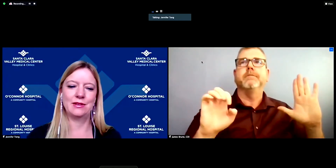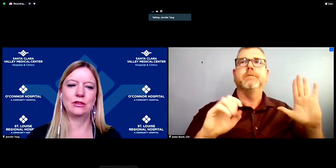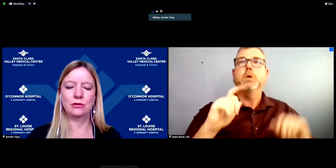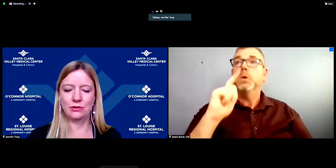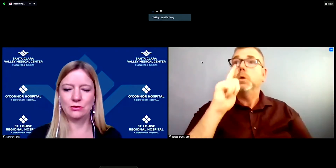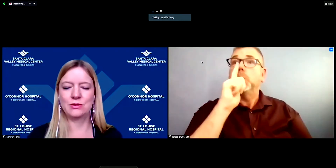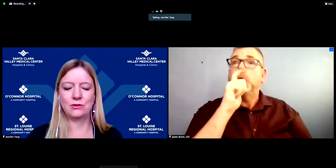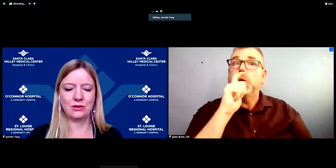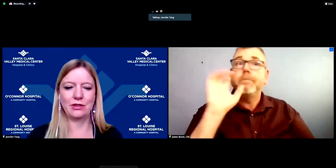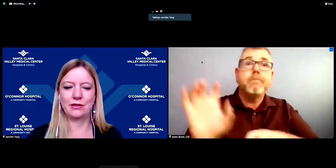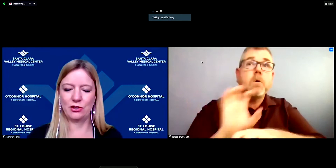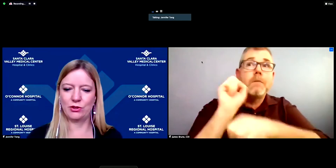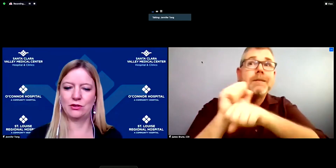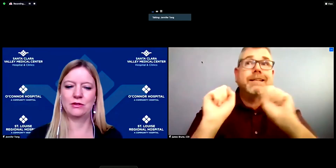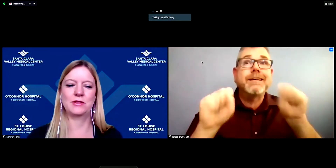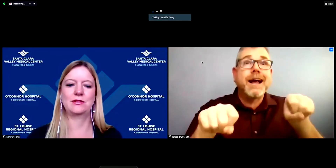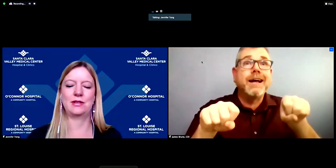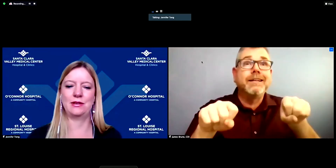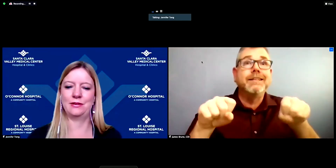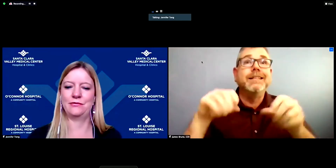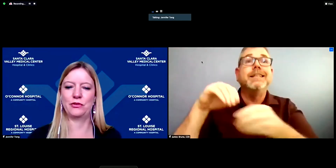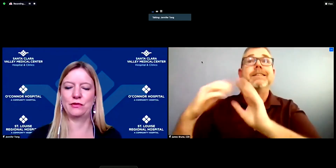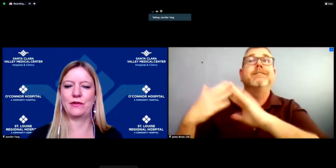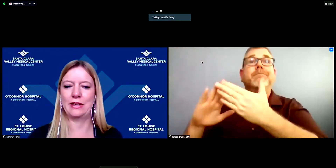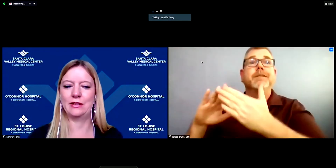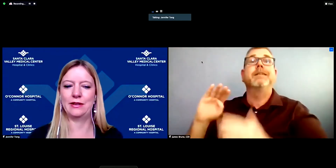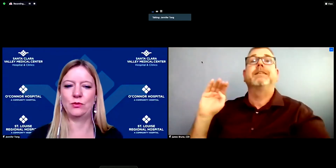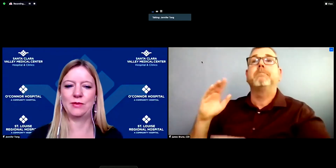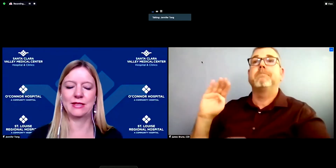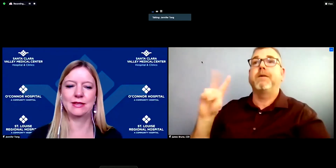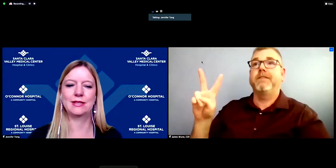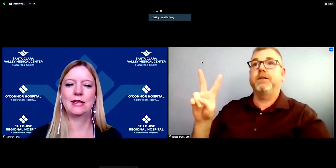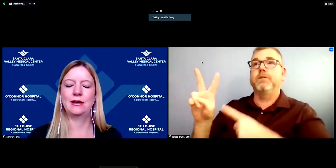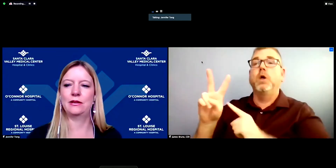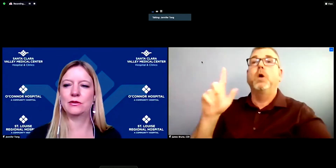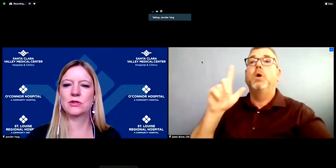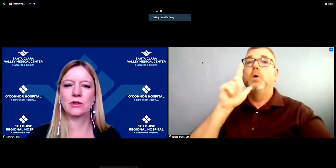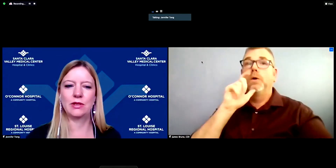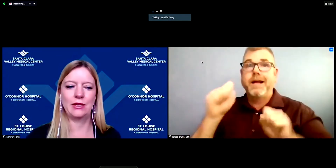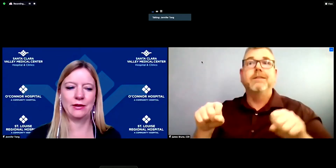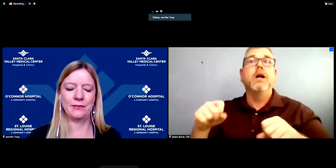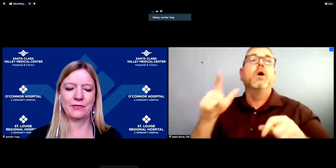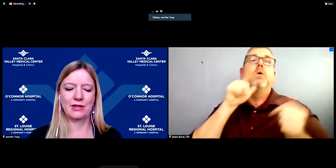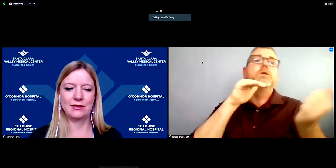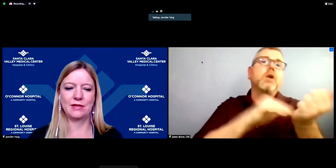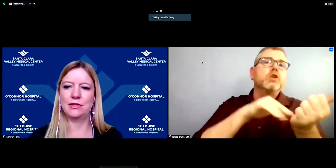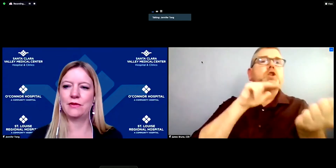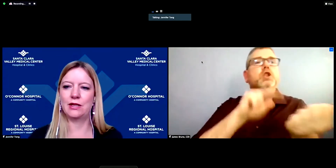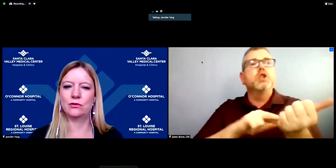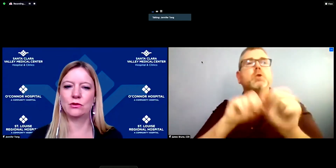include those who are health care workers, further defined on that website, and those who are 75 or